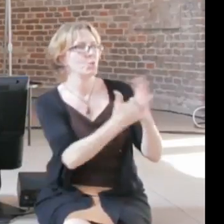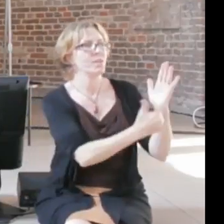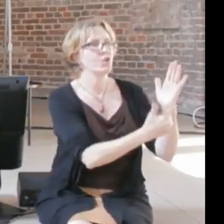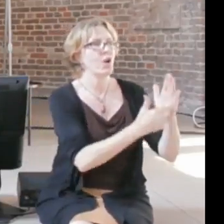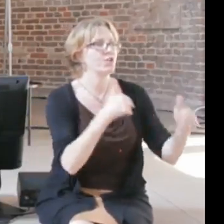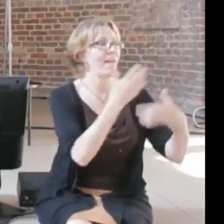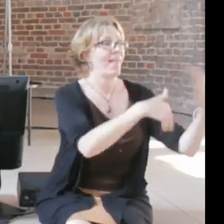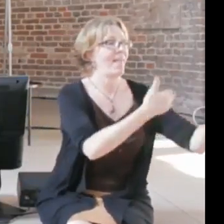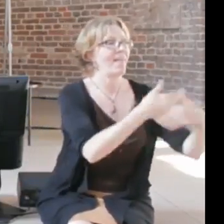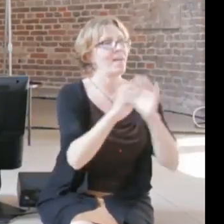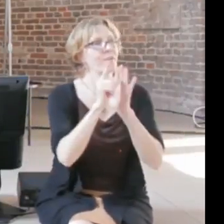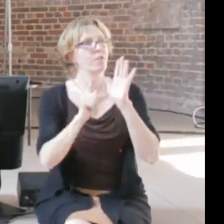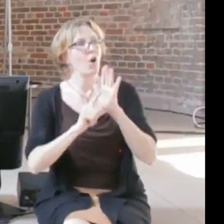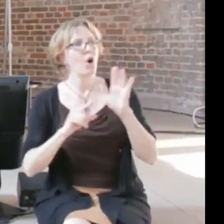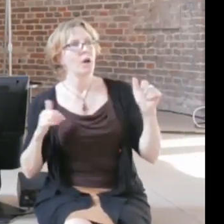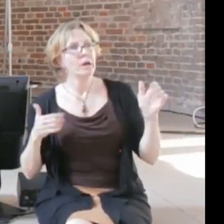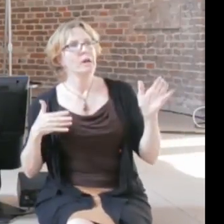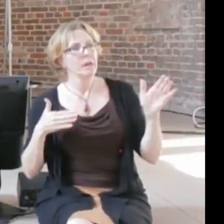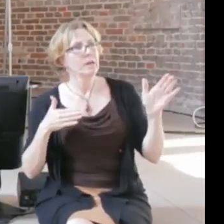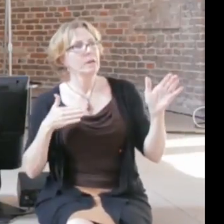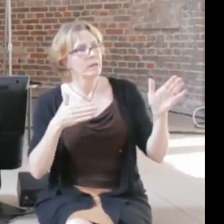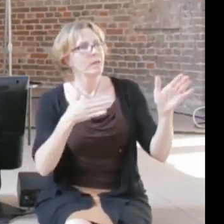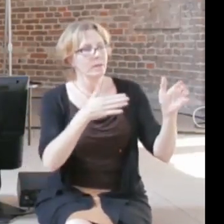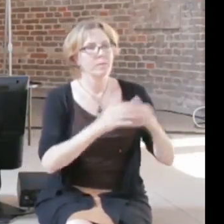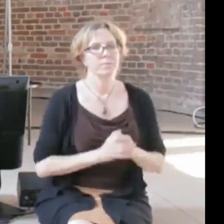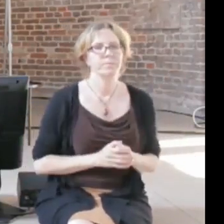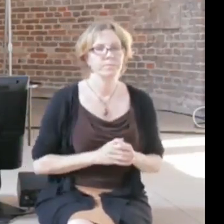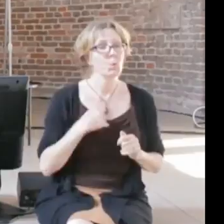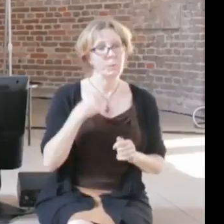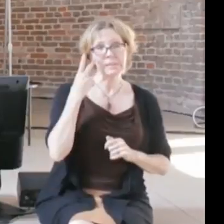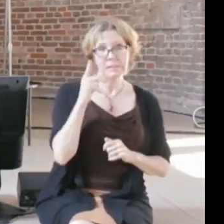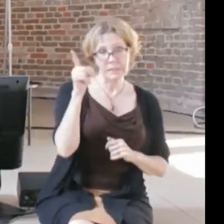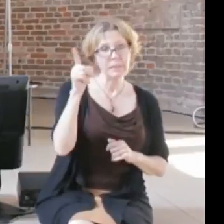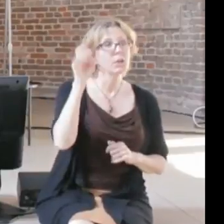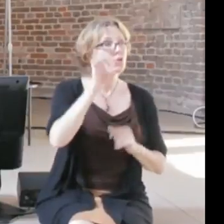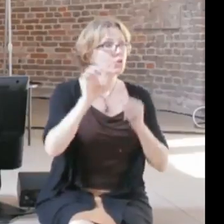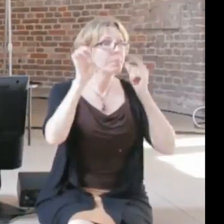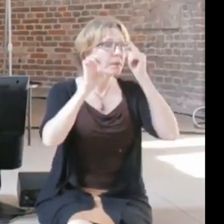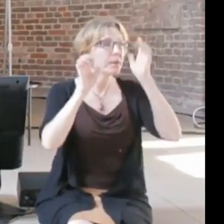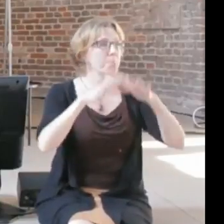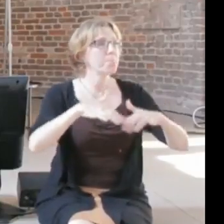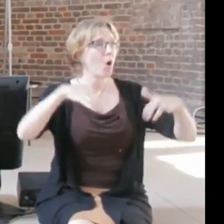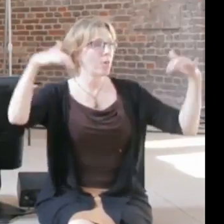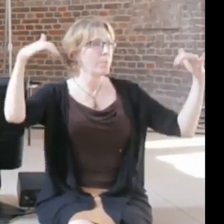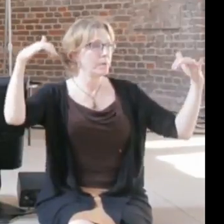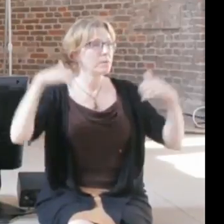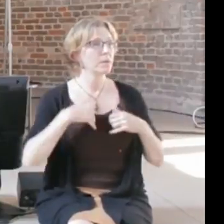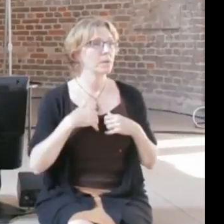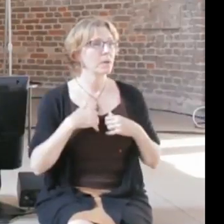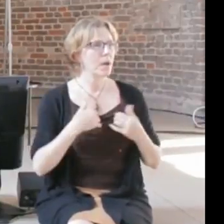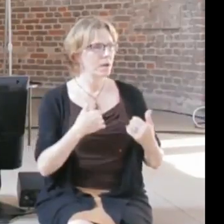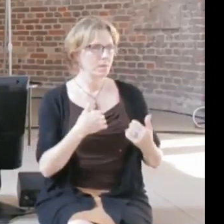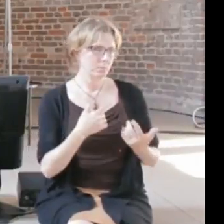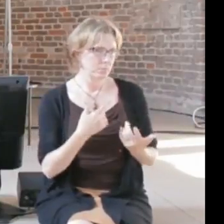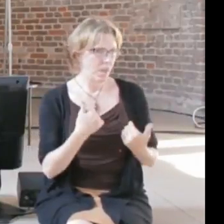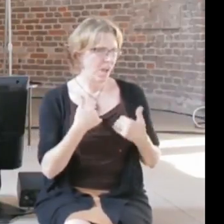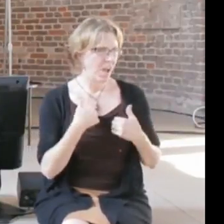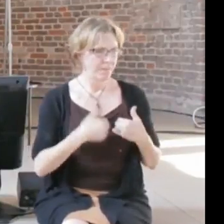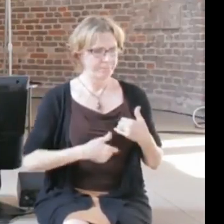and the European Parliament, there is a certain responsiveness, that if you have a big community